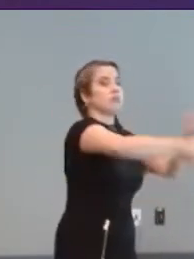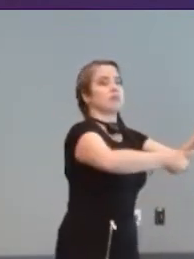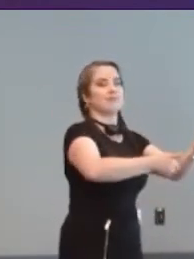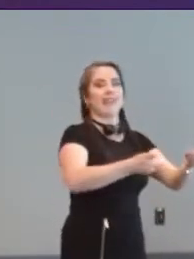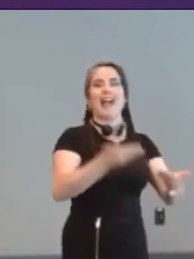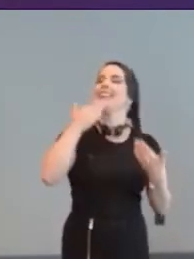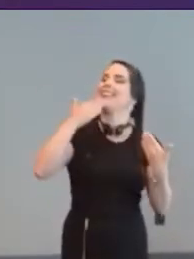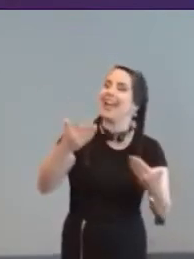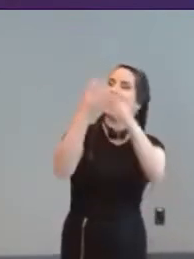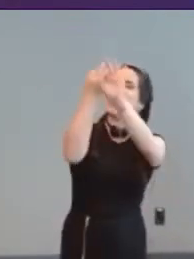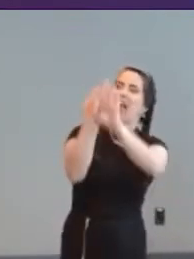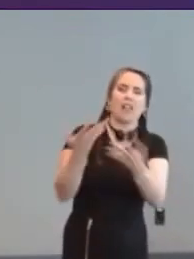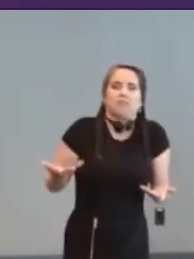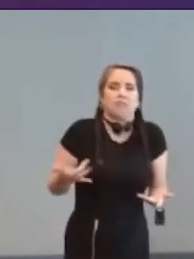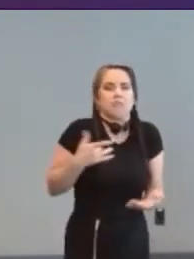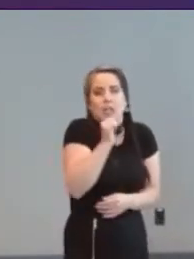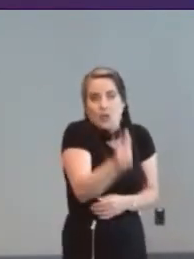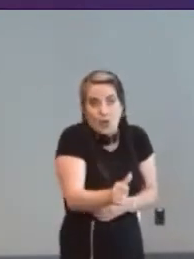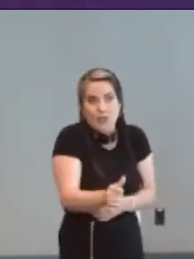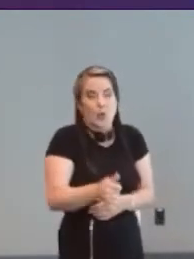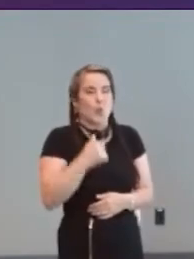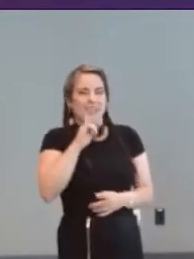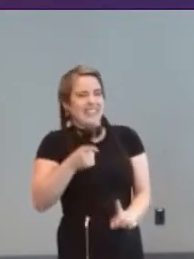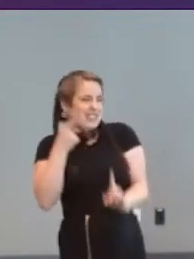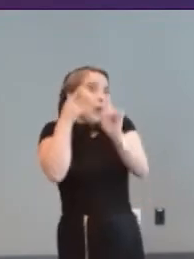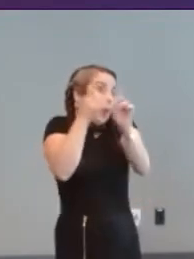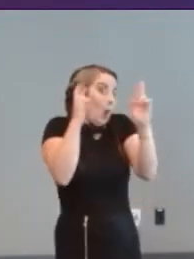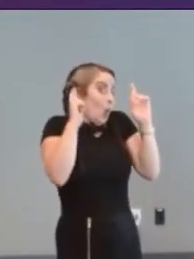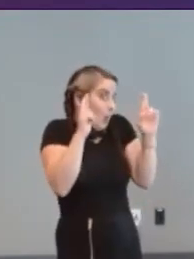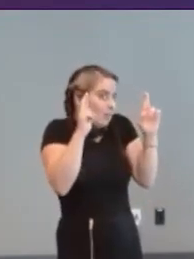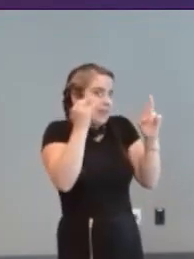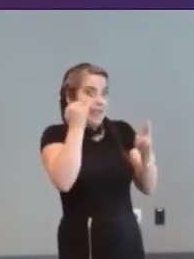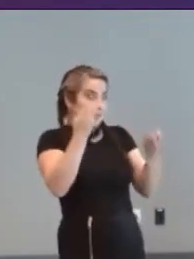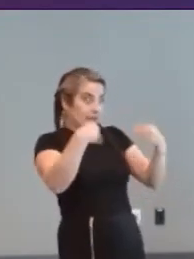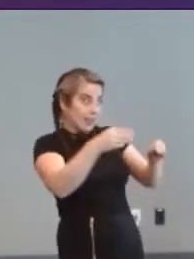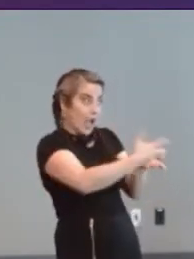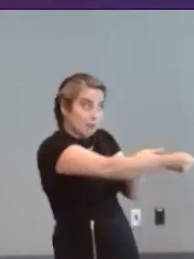sometimes happen you hope that's the case but sometimes people are just giving up so so I do